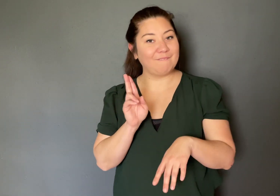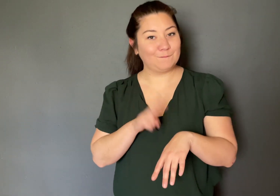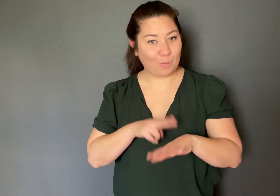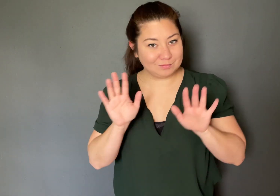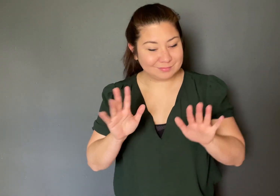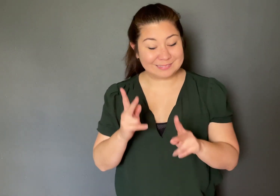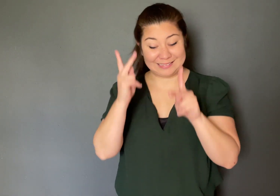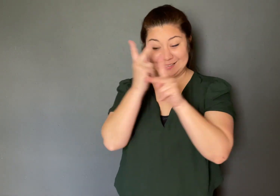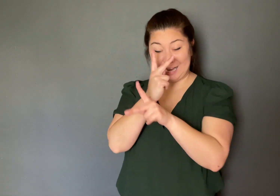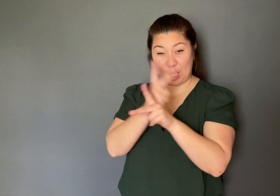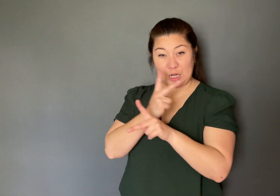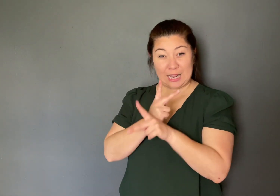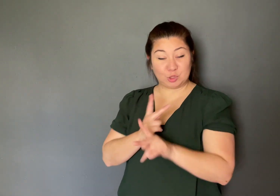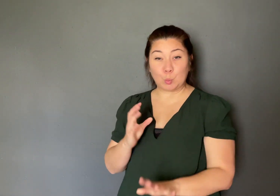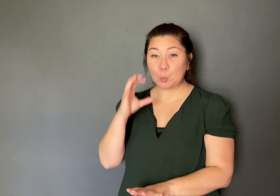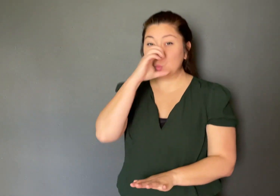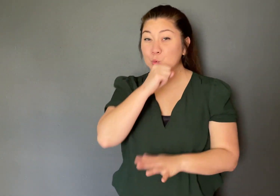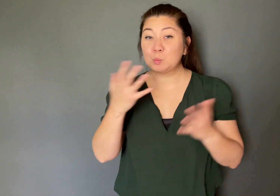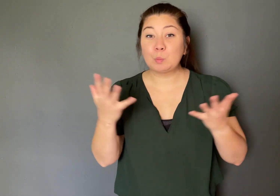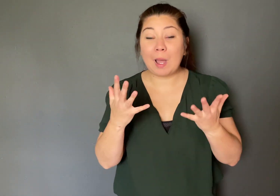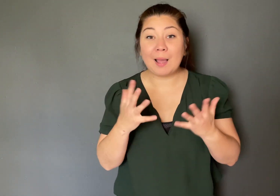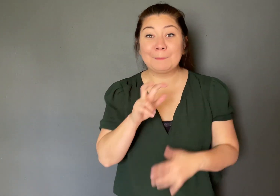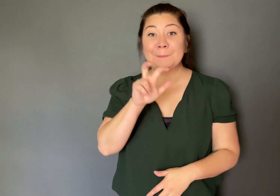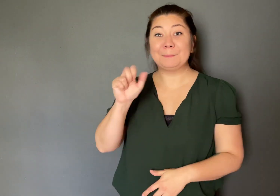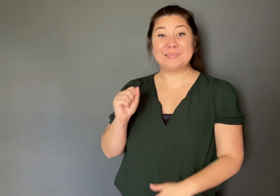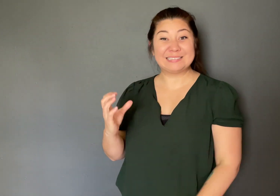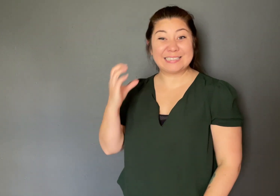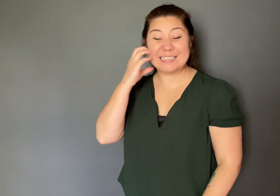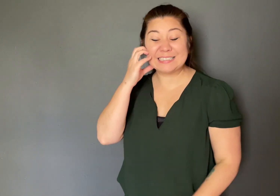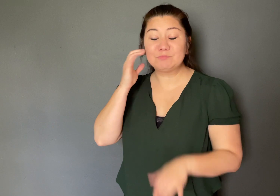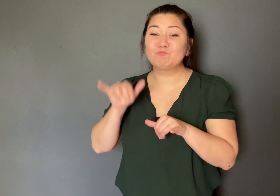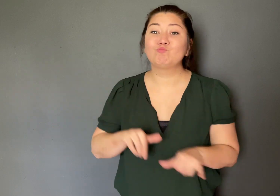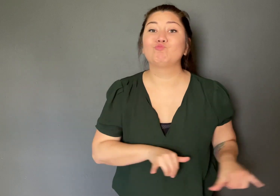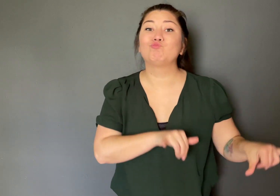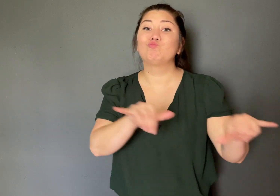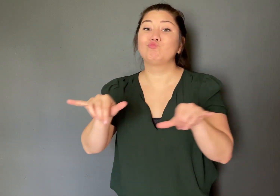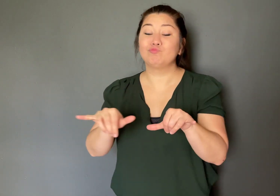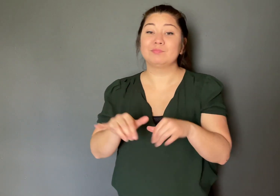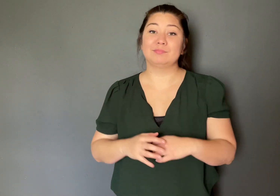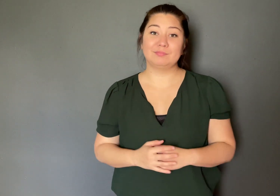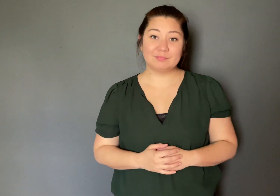Of course, the calculations assume that the thickness of all pizzas is the same!